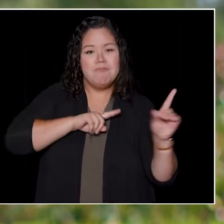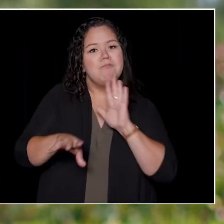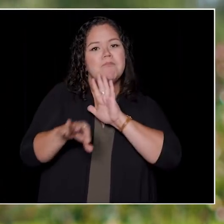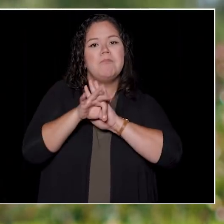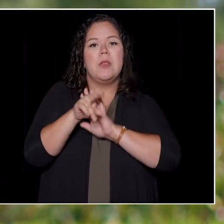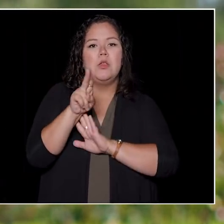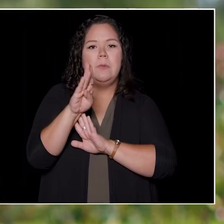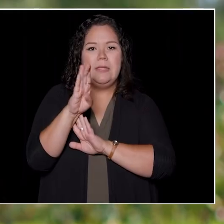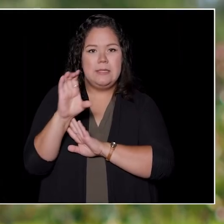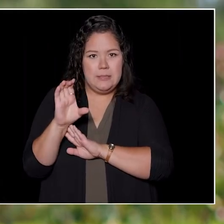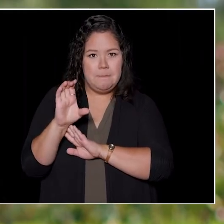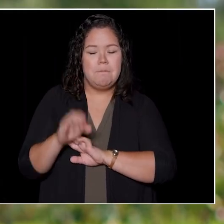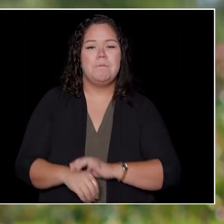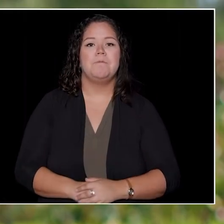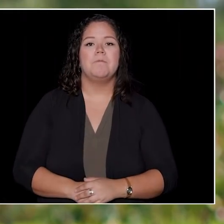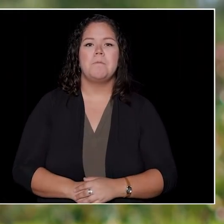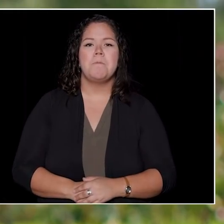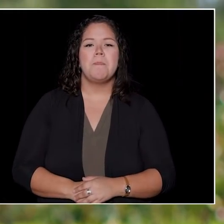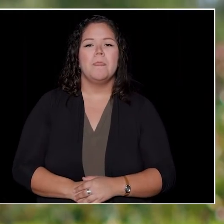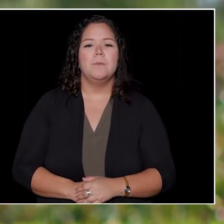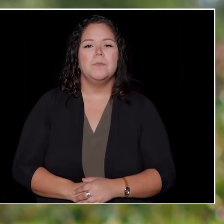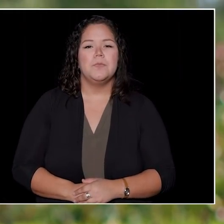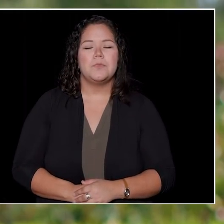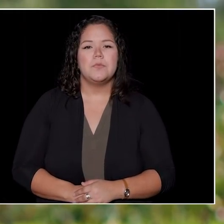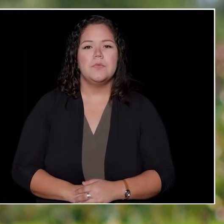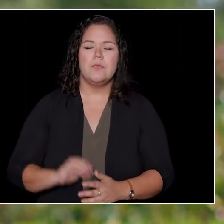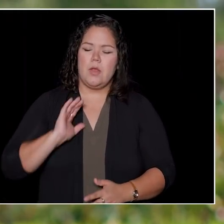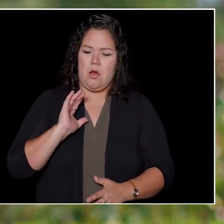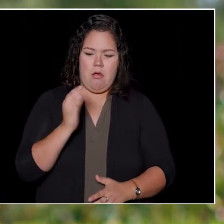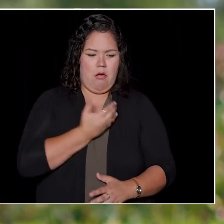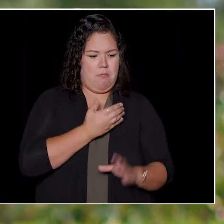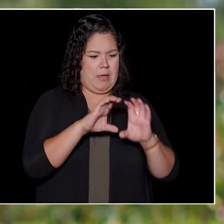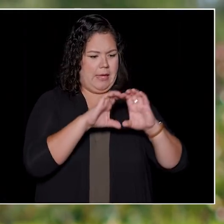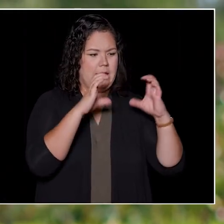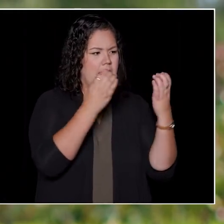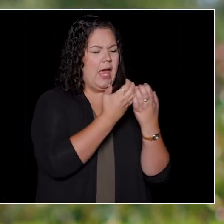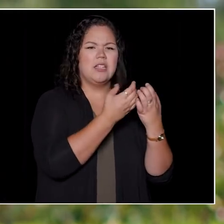chose UBC. In our classrooms, you will be exposed